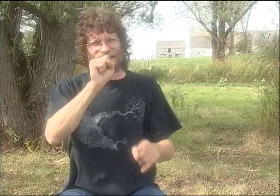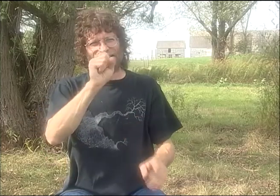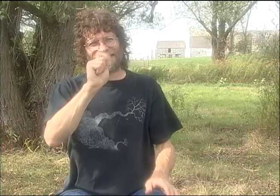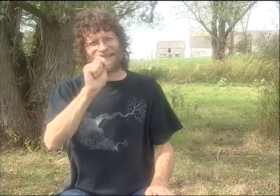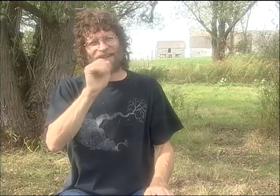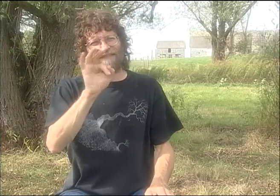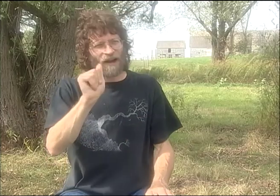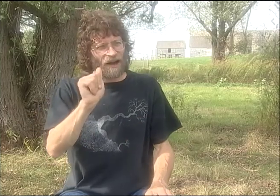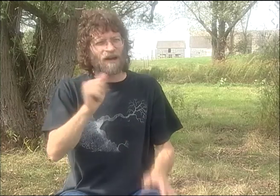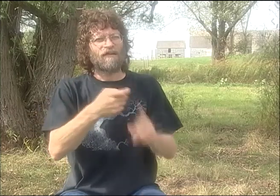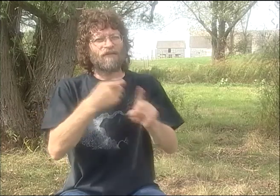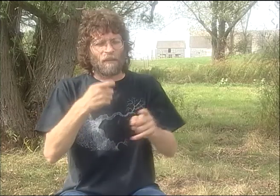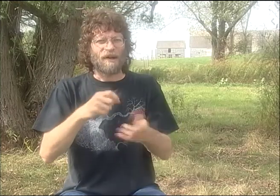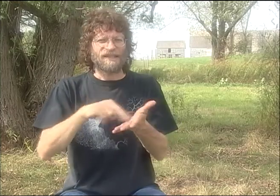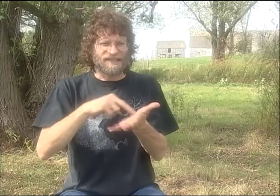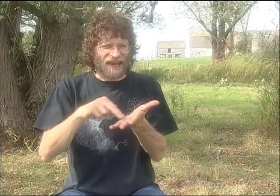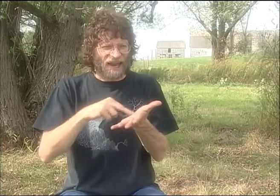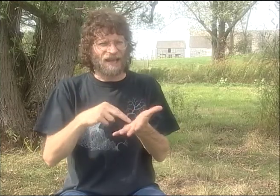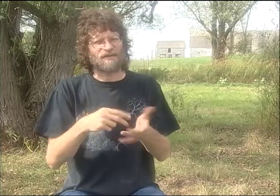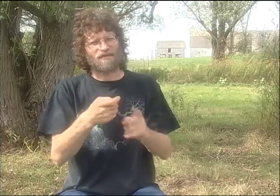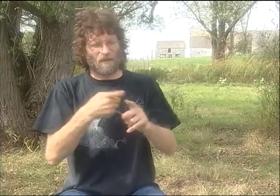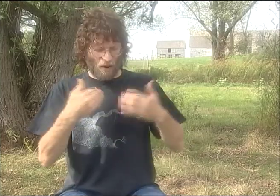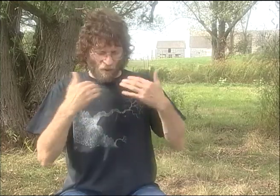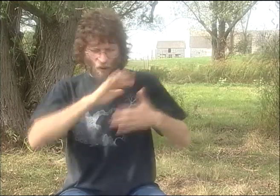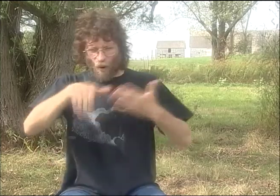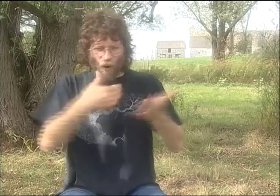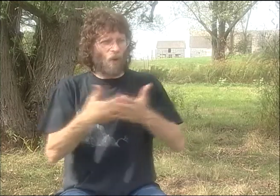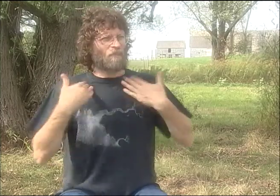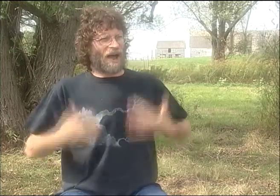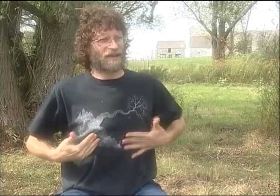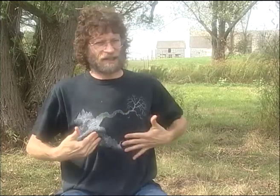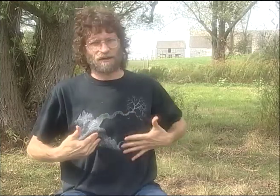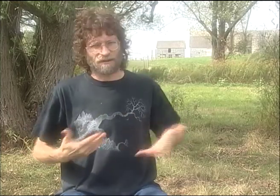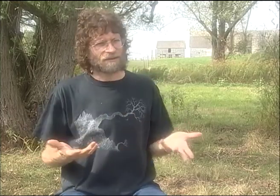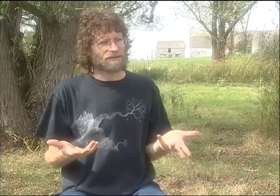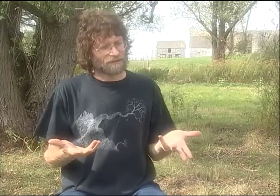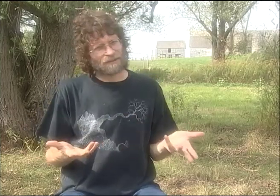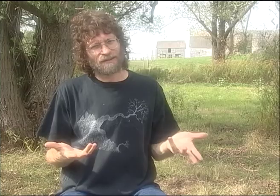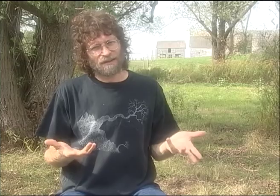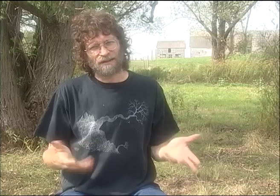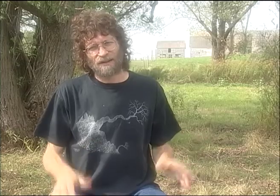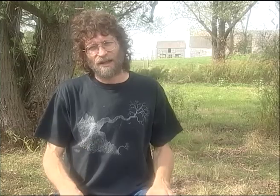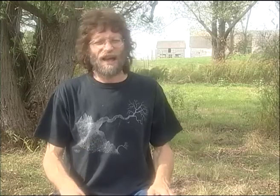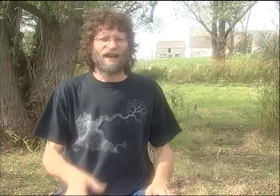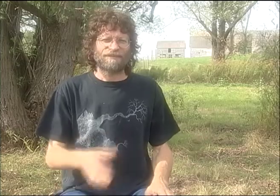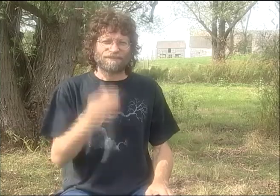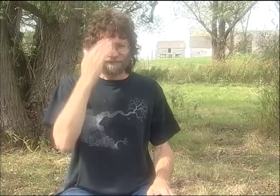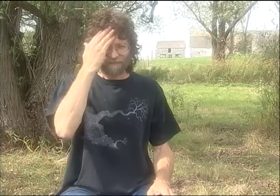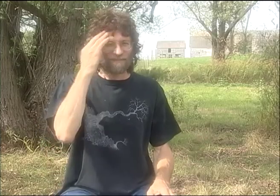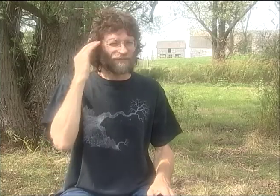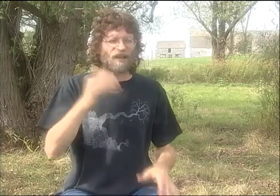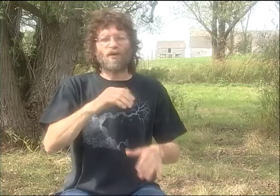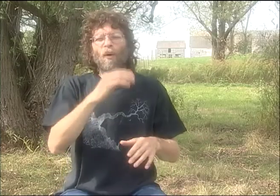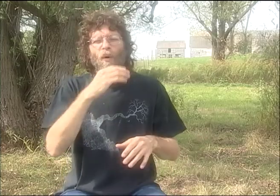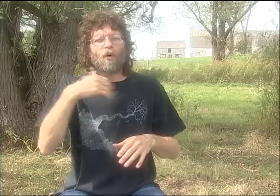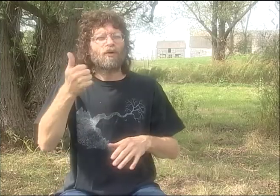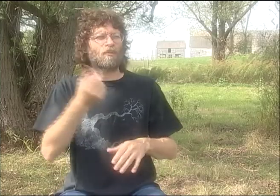IT LOOKS LIKE A DANCE, THIS PARTICULAR PART OF THE POEM. AND THAT YOU CAN TRACE SPECIFICALLY BACK TO STEFA'S INFLUENCE FROM THE DANCE CLASSES